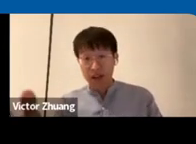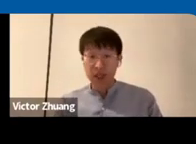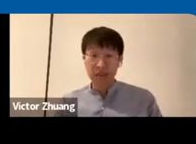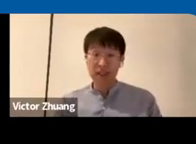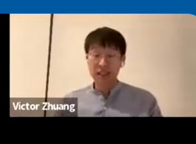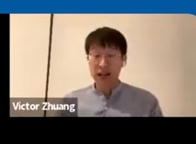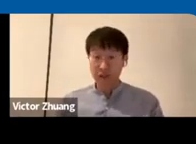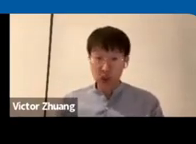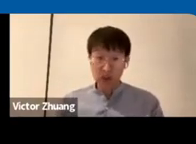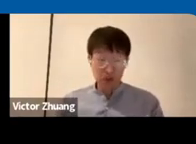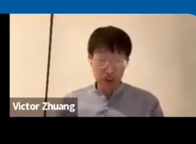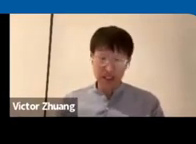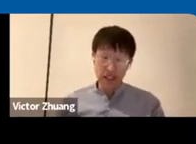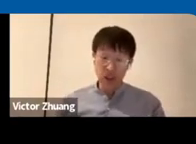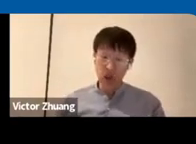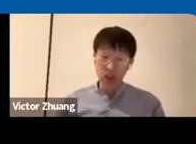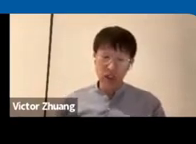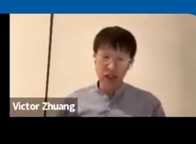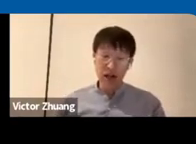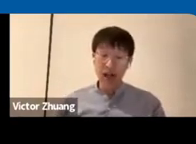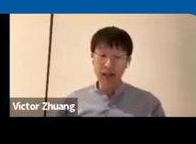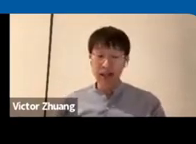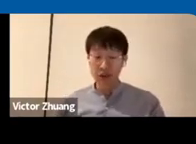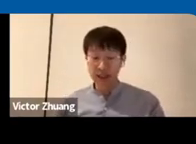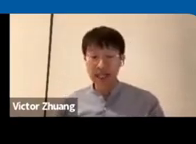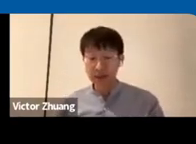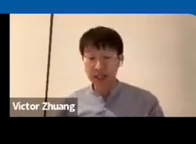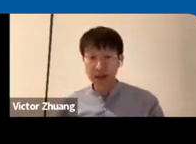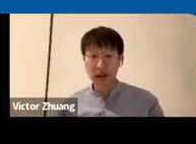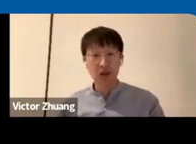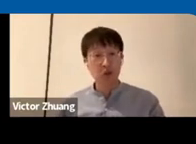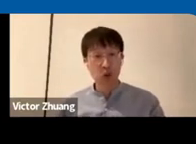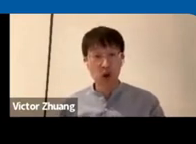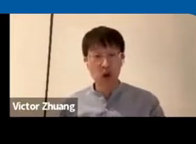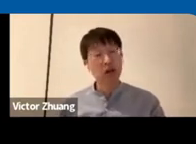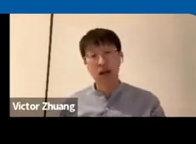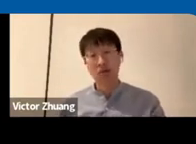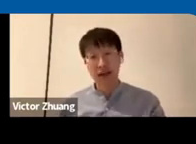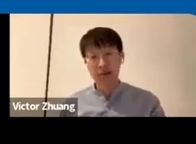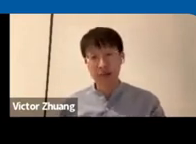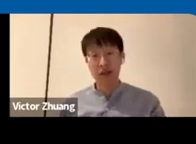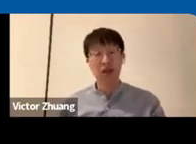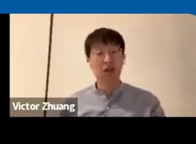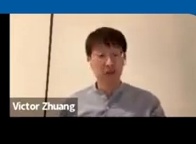one of them is the arrow strap which is like a SAA that uses hepti to warn blind people of